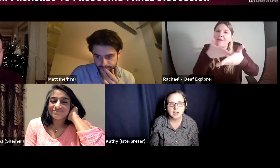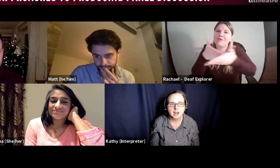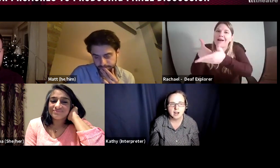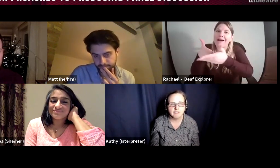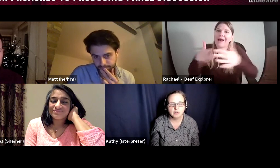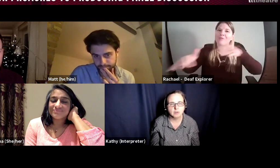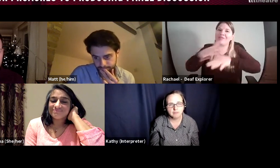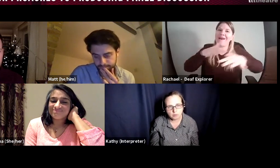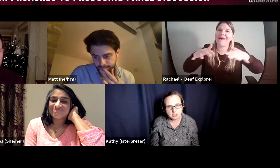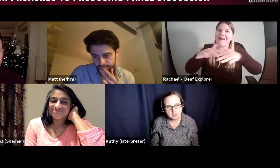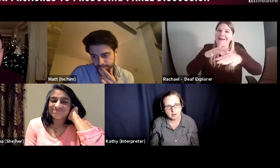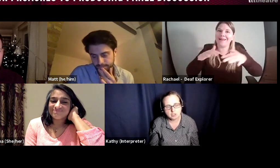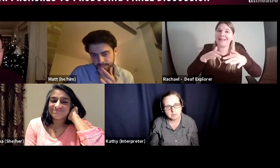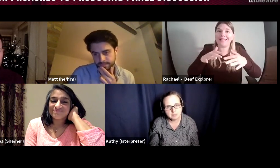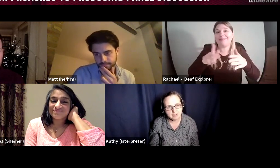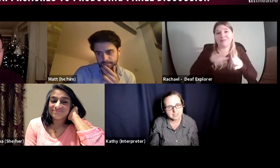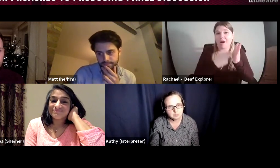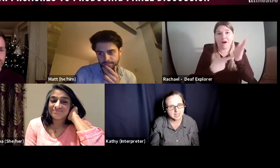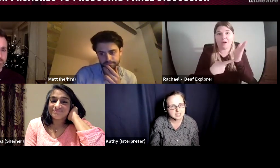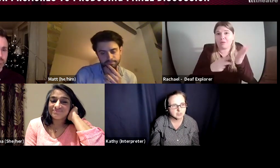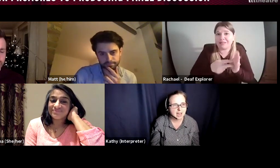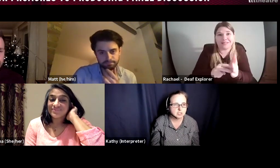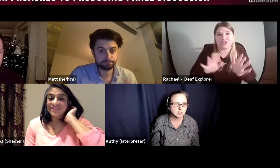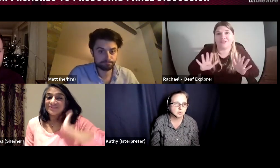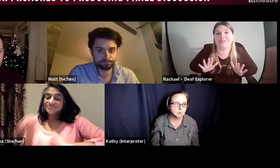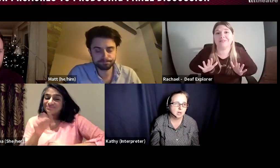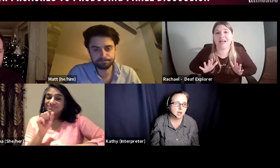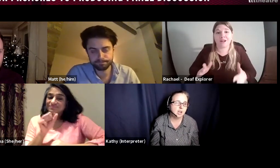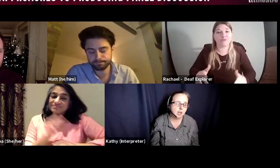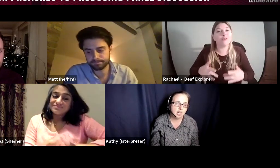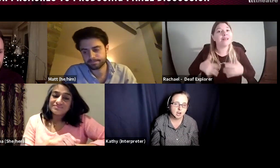I feel unfortunately that there are too many barriers in place for that to occur in